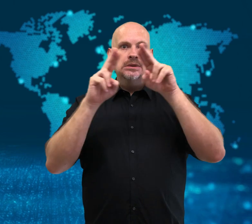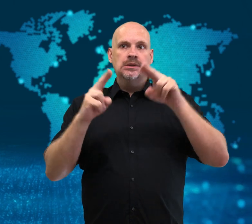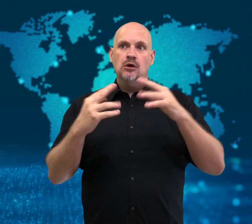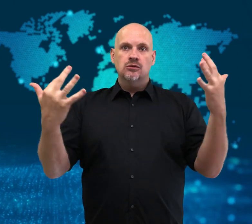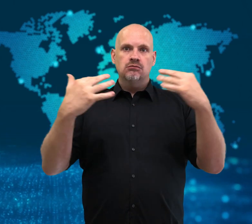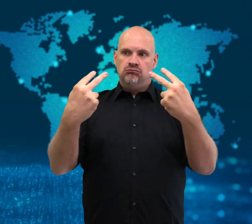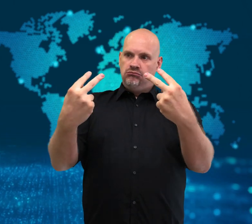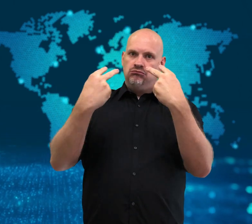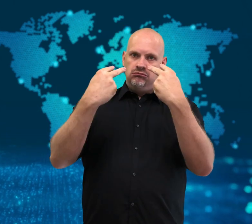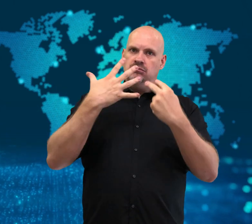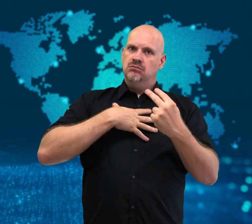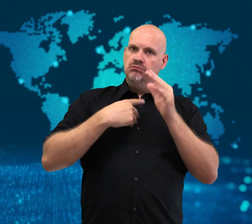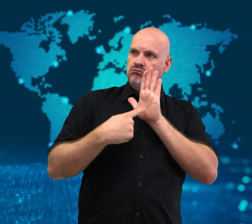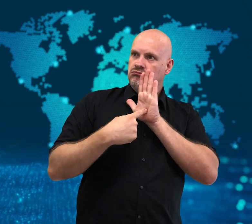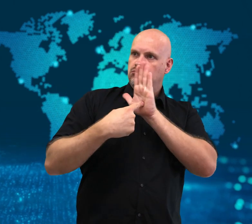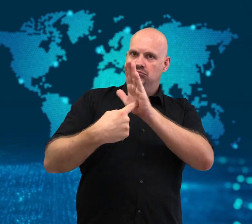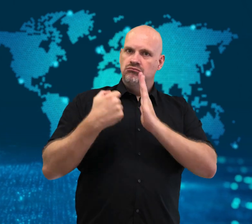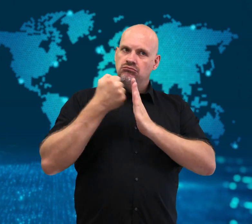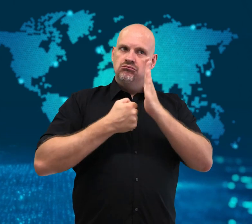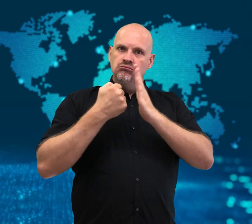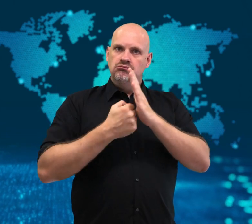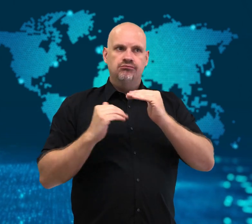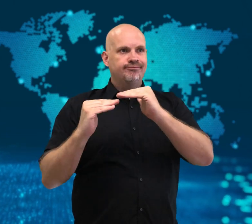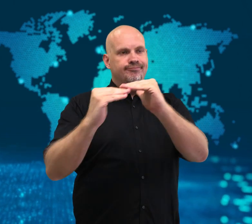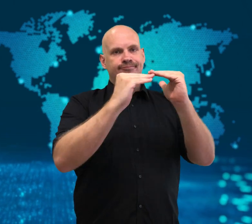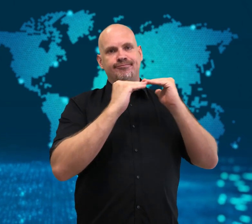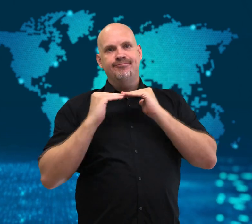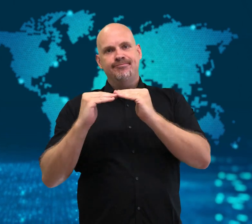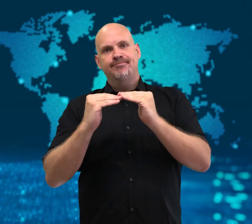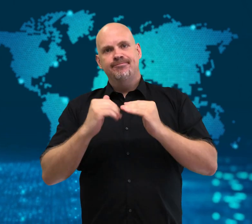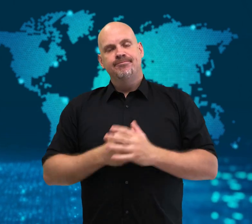attention to the country.